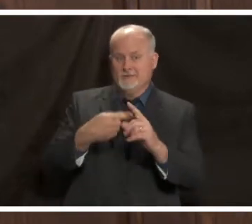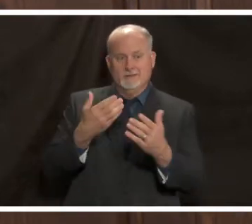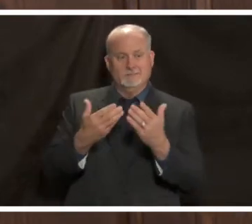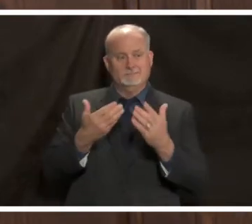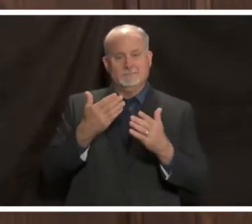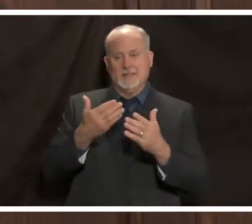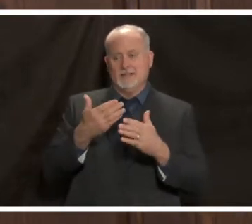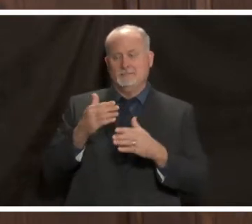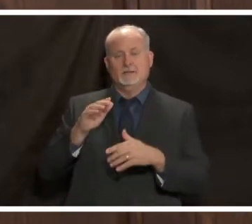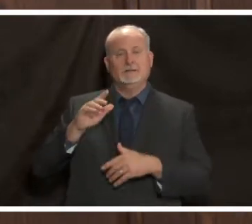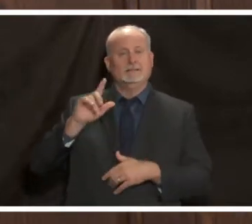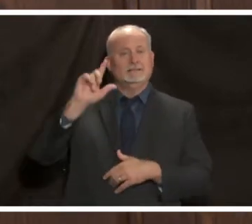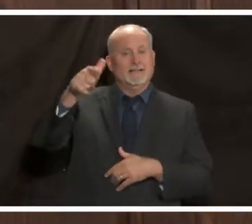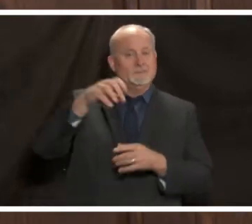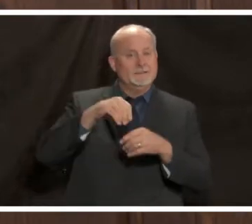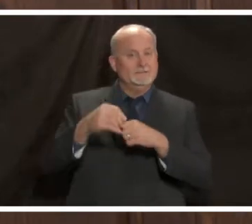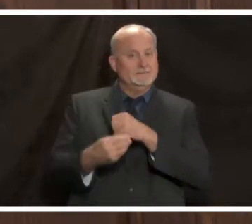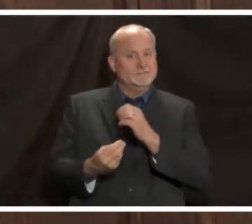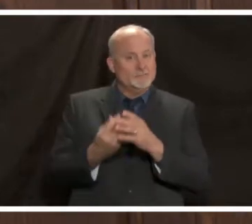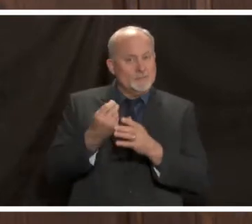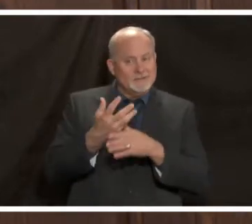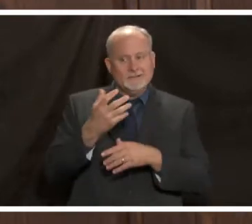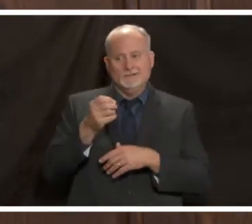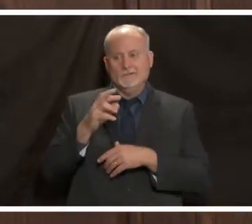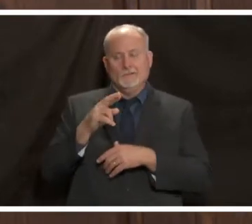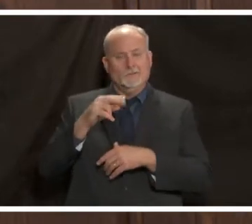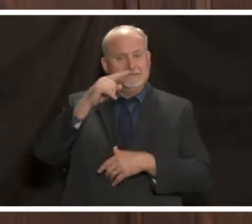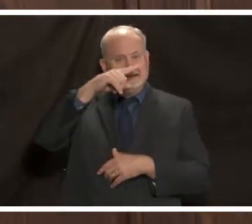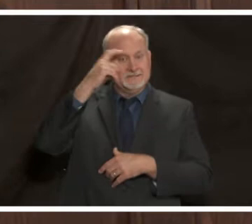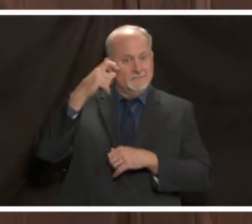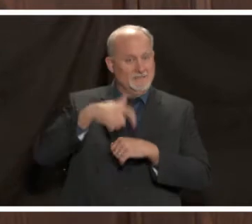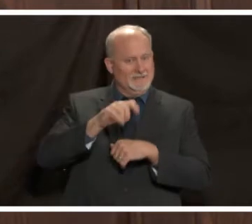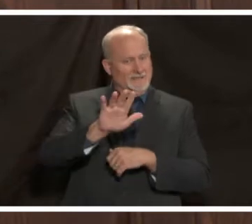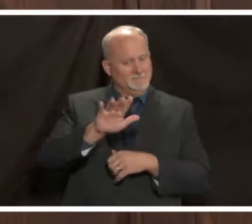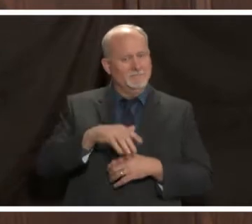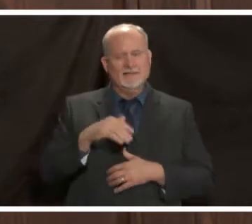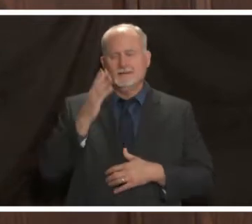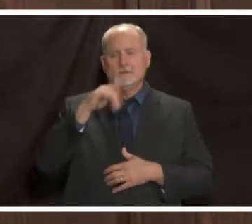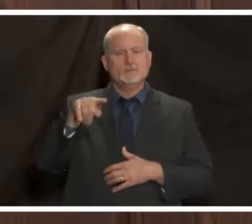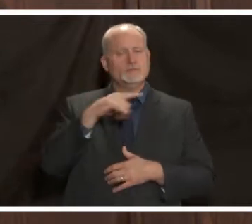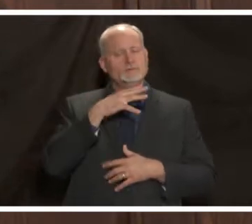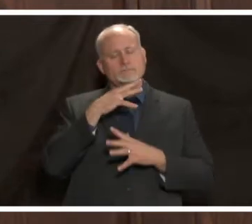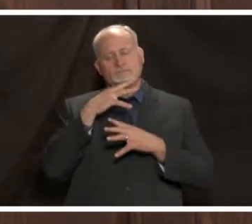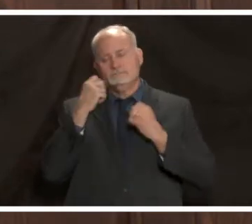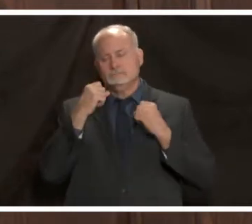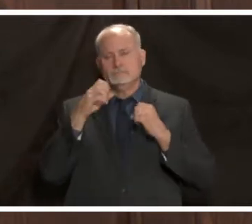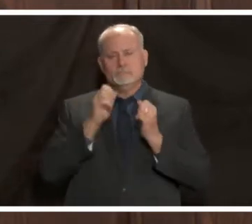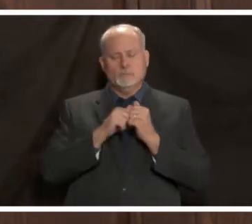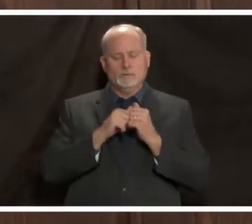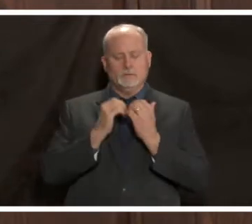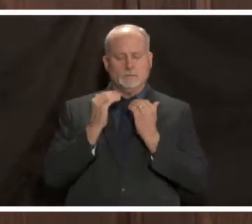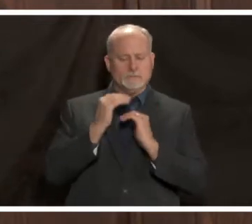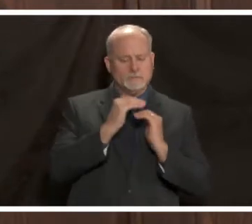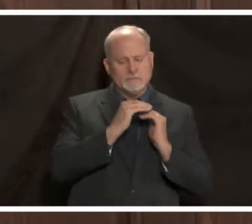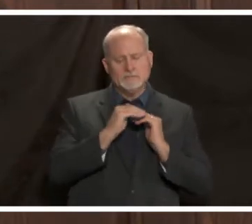spring or summer so i know everyone's tired of the restrictions tired of being told what to do